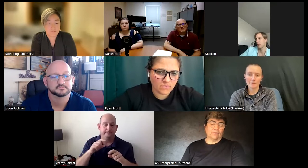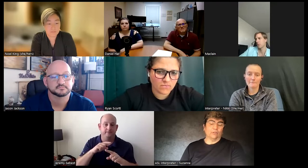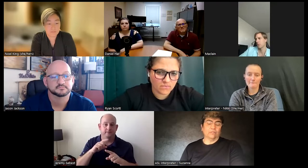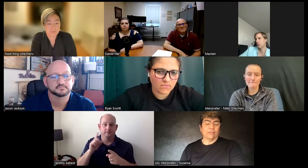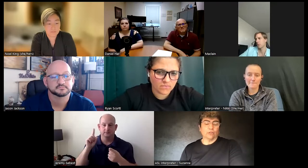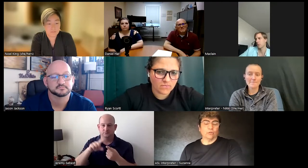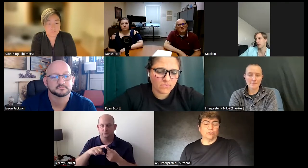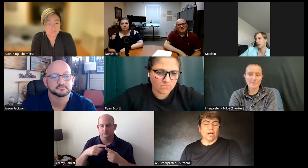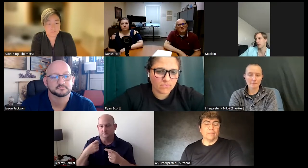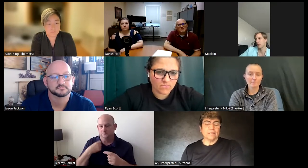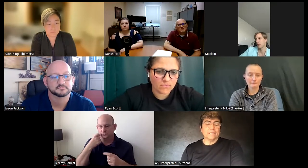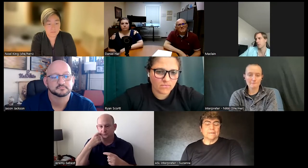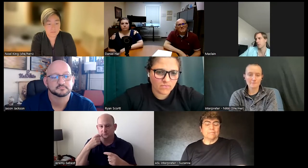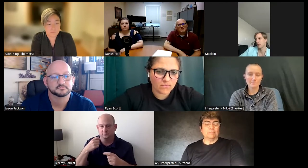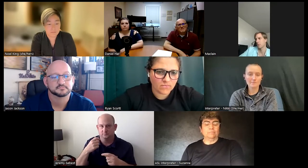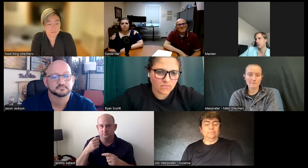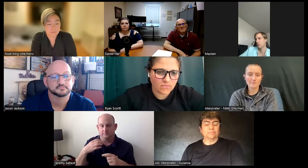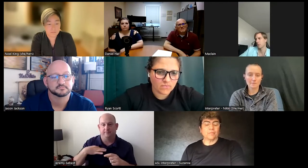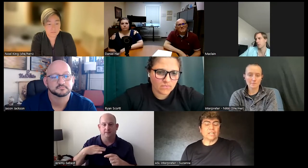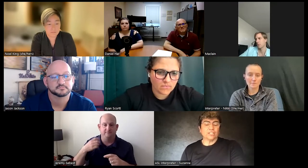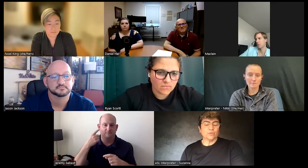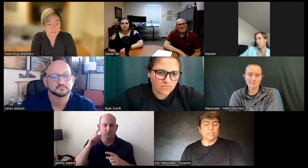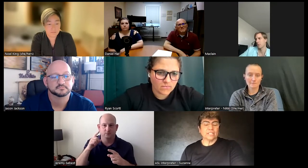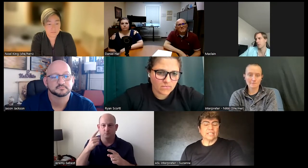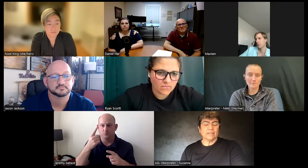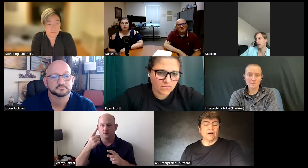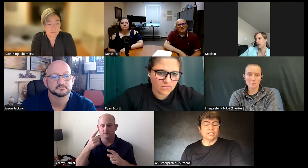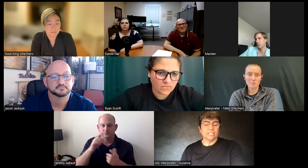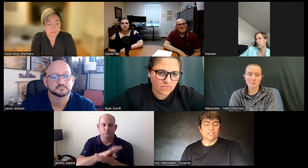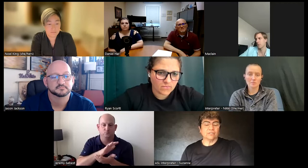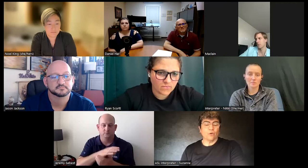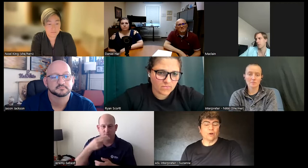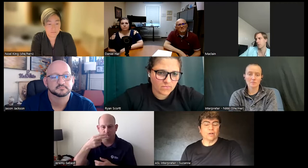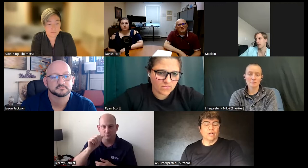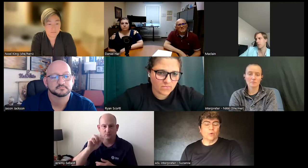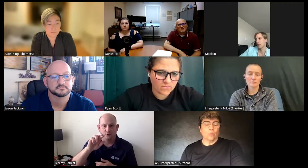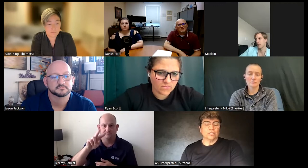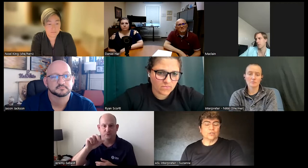level federal job I just recently volunteered for one